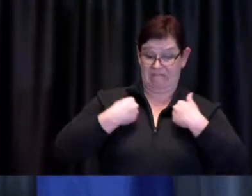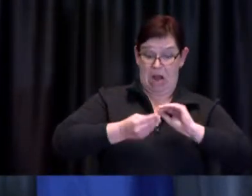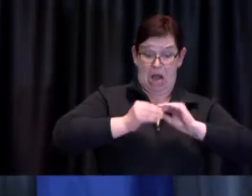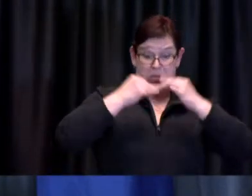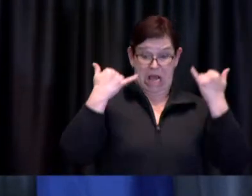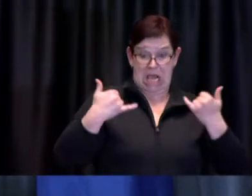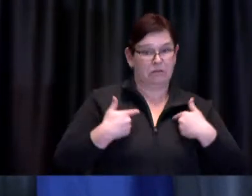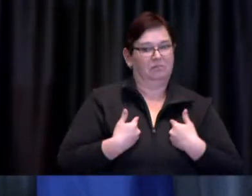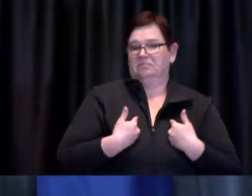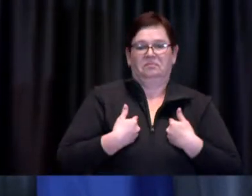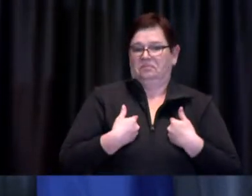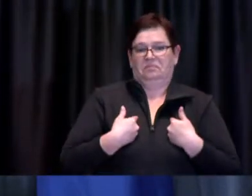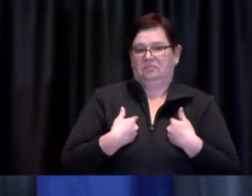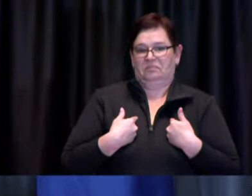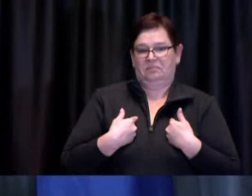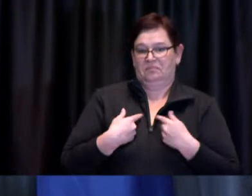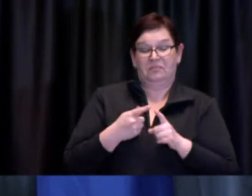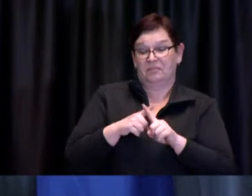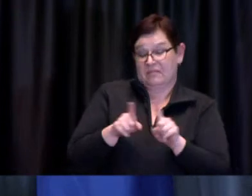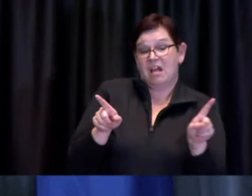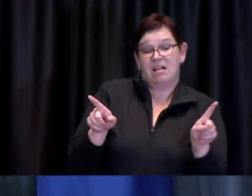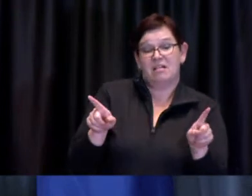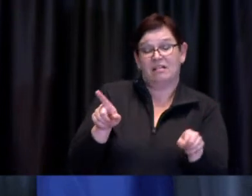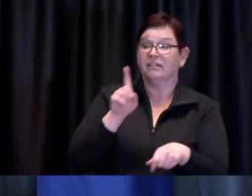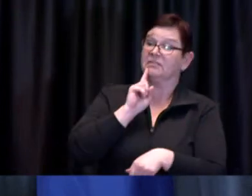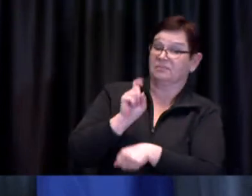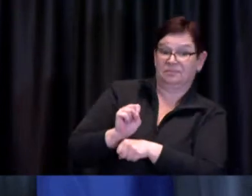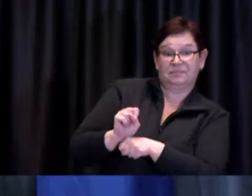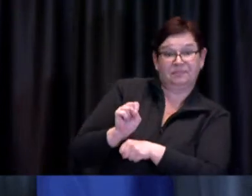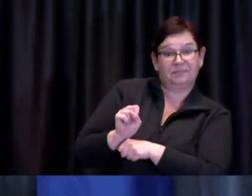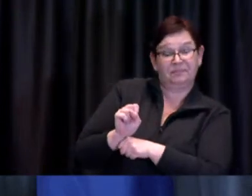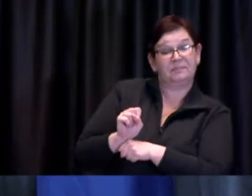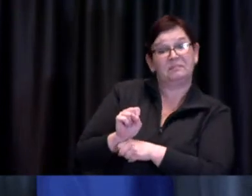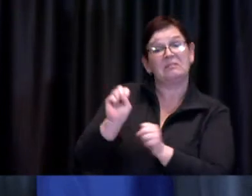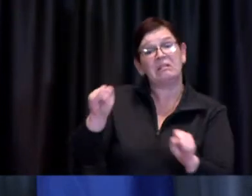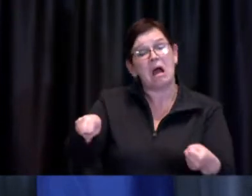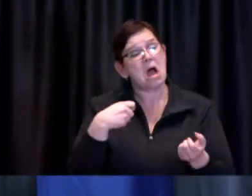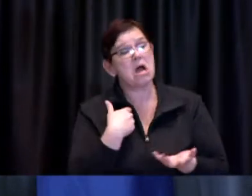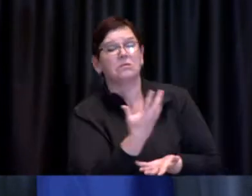but certainly we we do have access to data and can look at cases by age